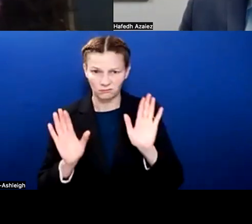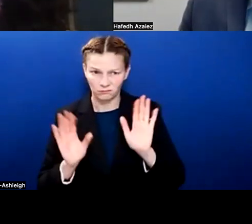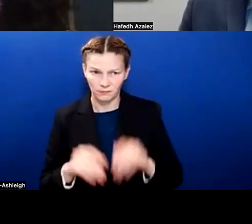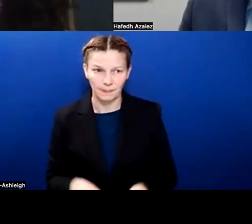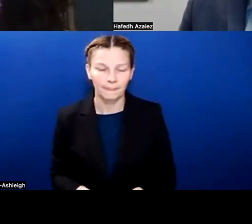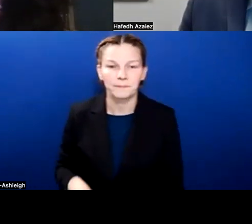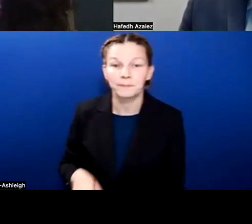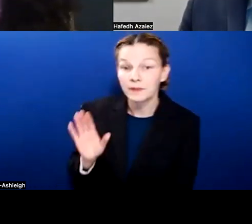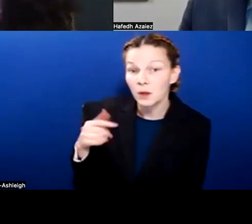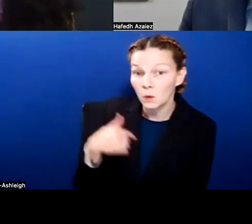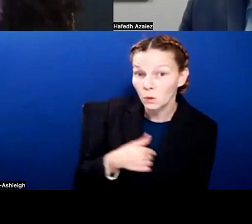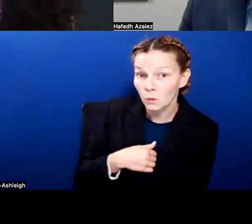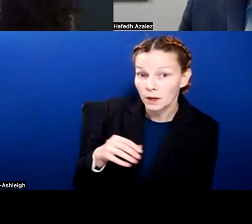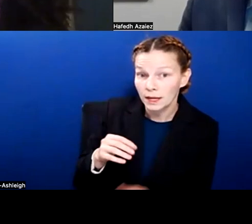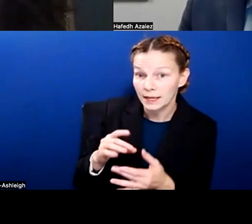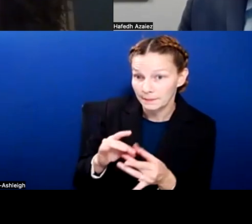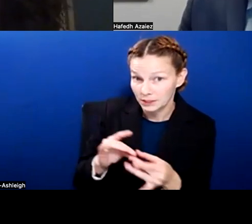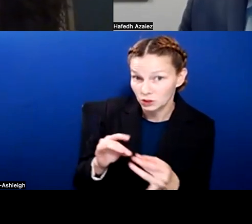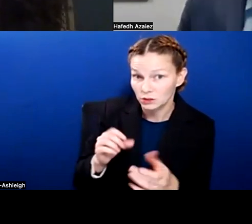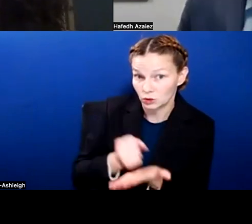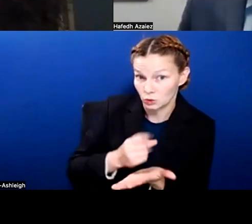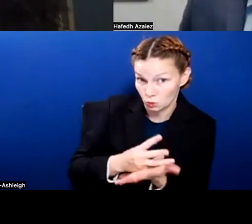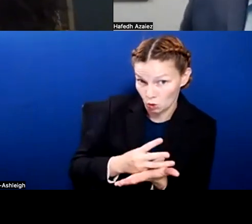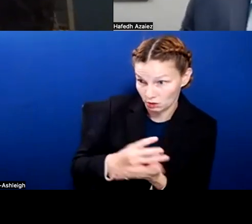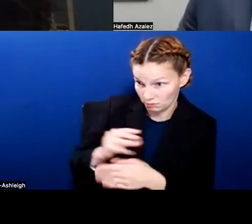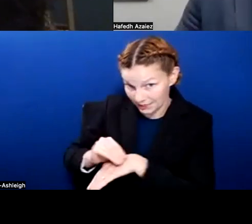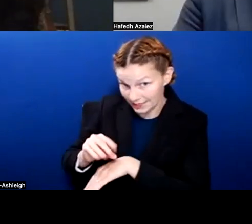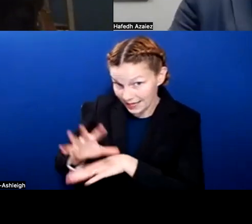but I did have a question on counselors as well. The same thing, it's the same thing.